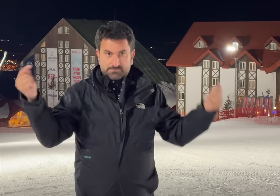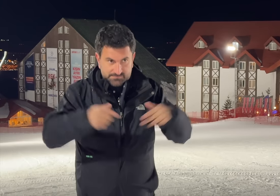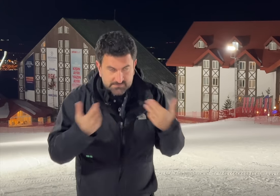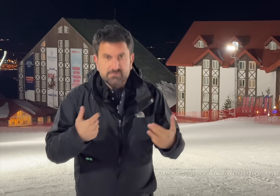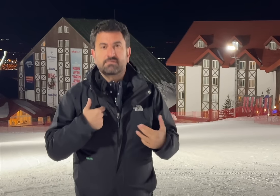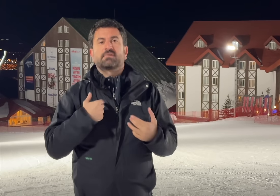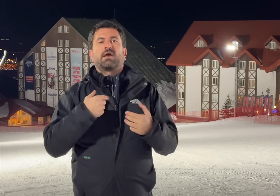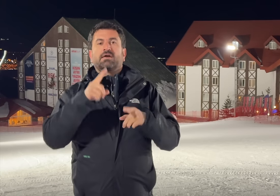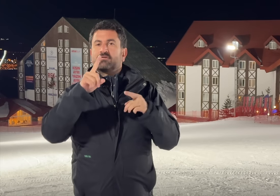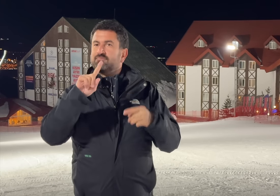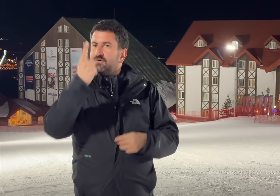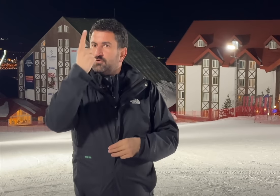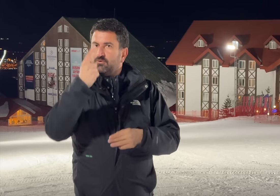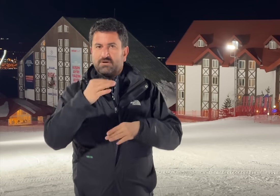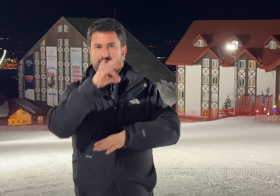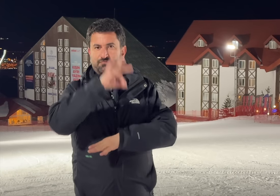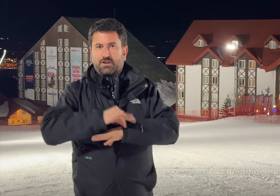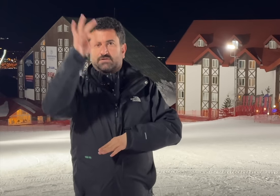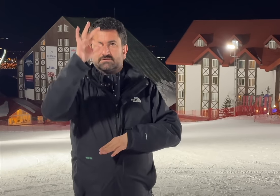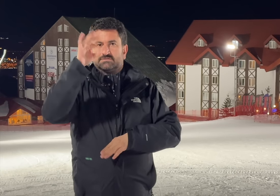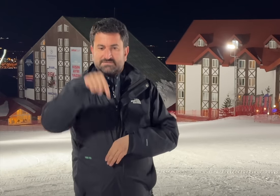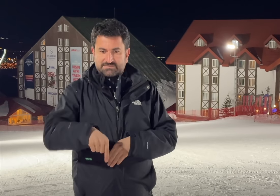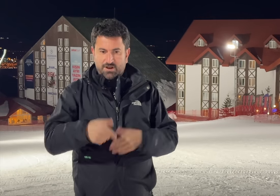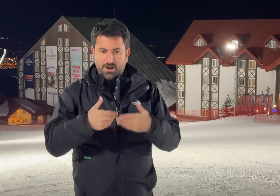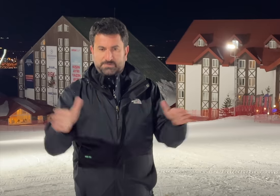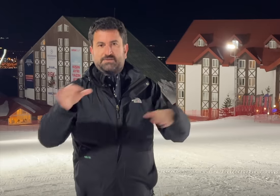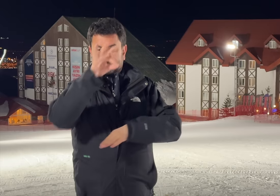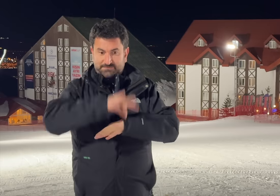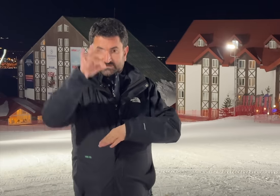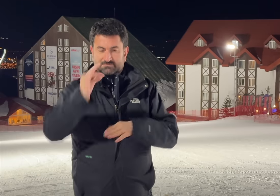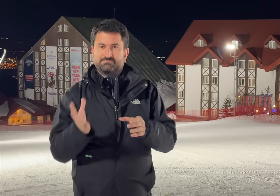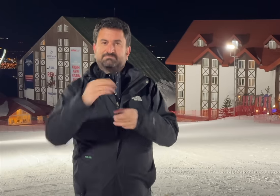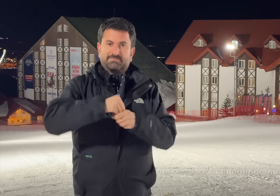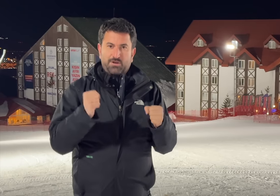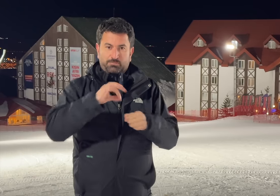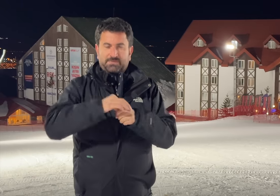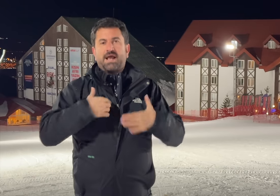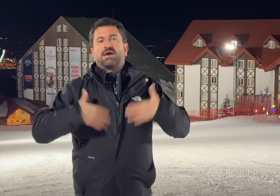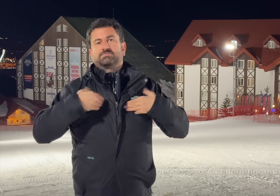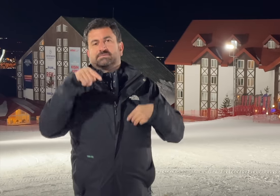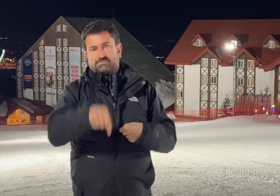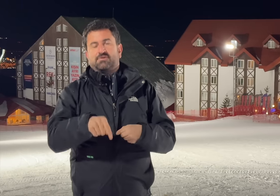came including the athletes. We had futsal competition for the first time ever in the Winter Deaflympics. We look forward to